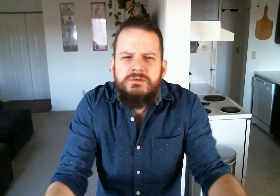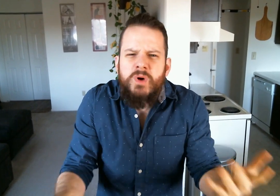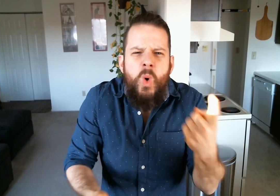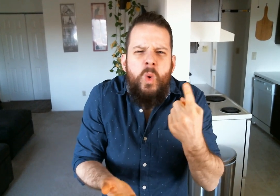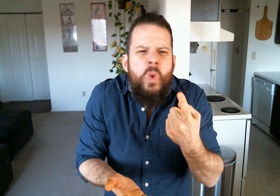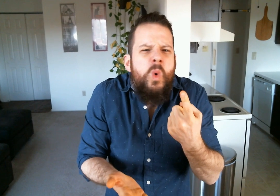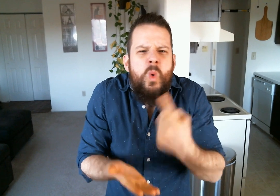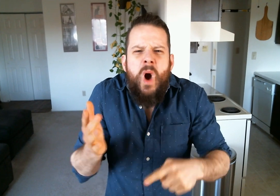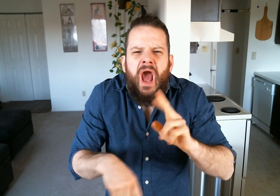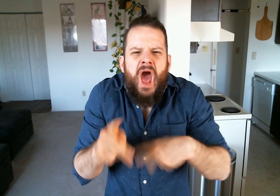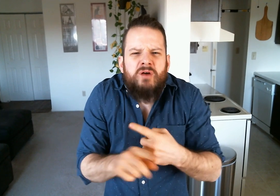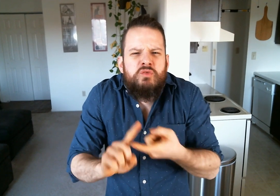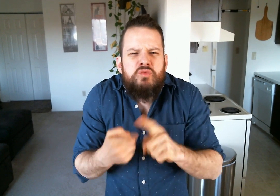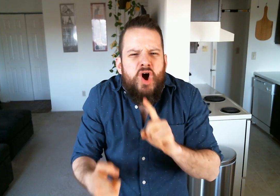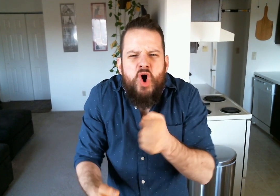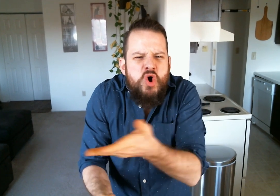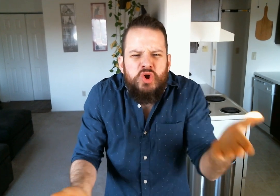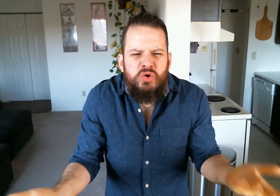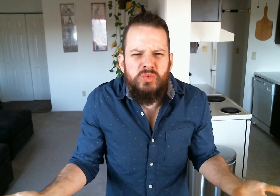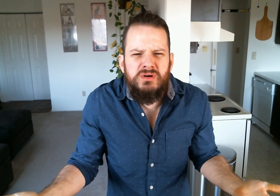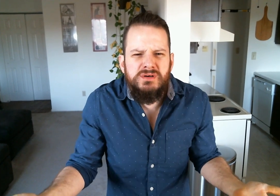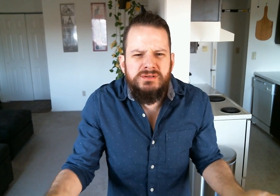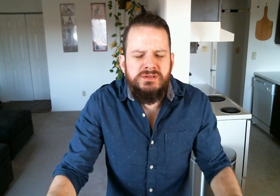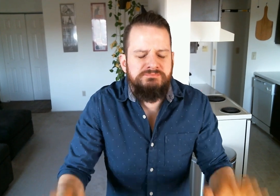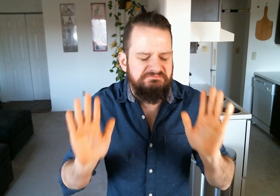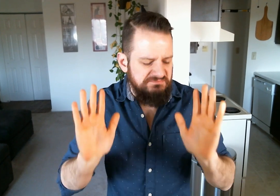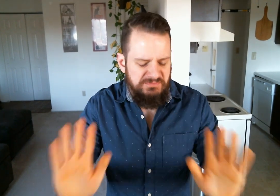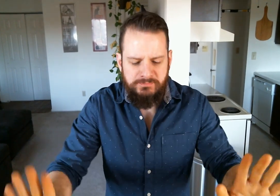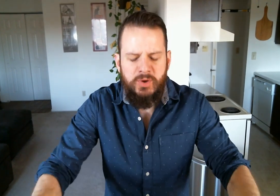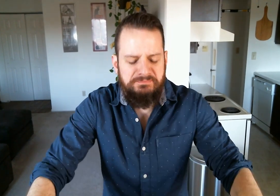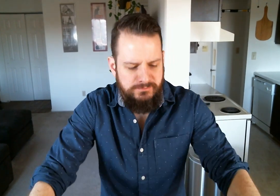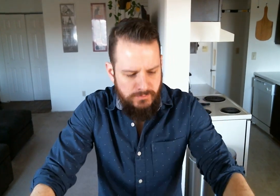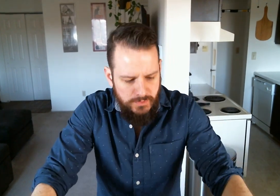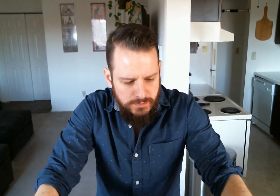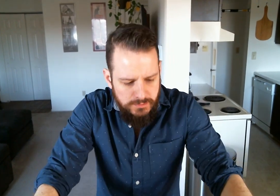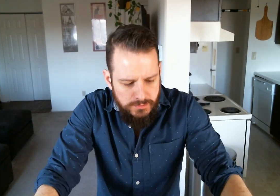What kind of friends are you? Ahem.